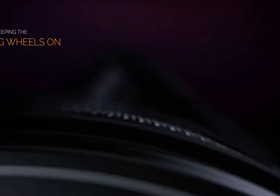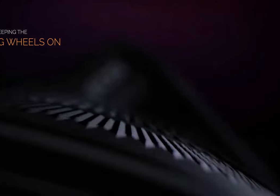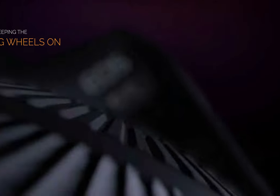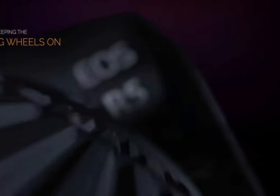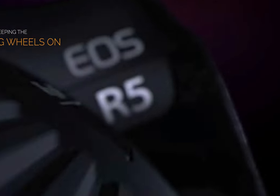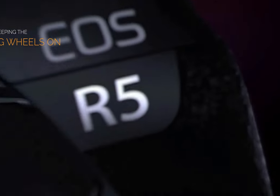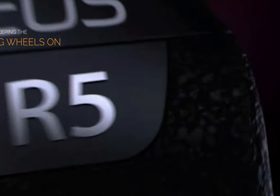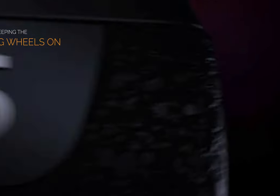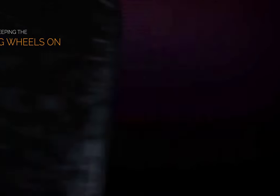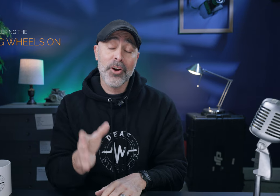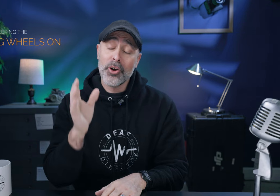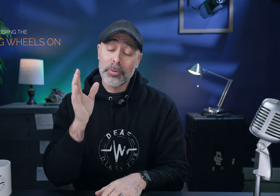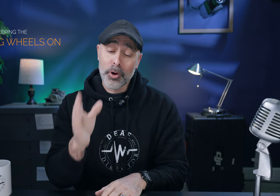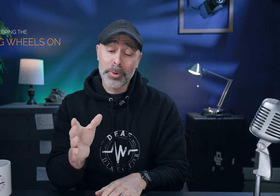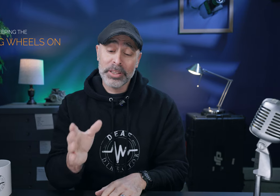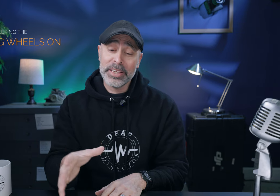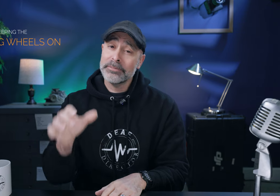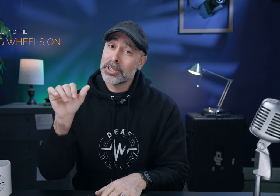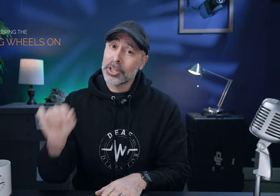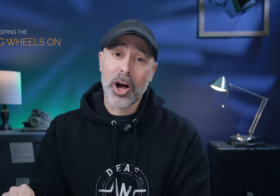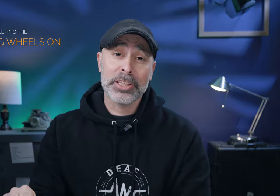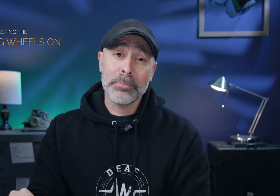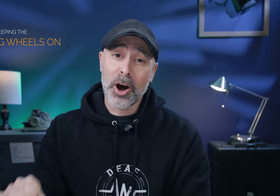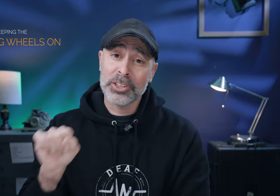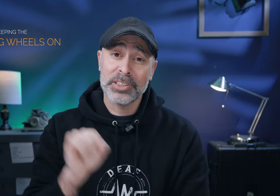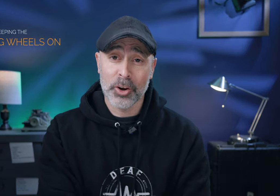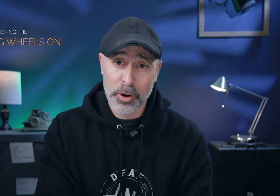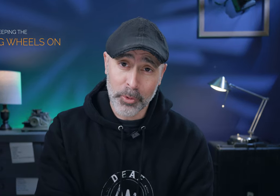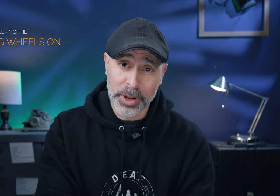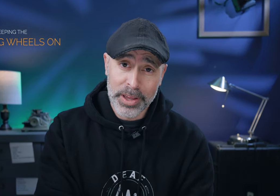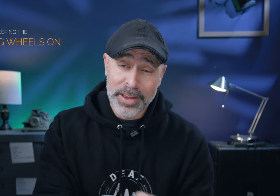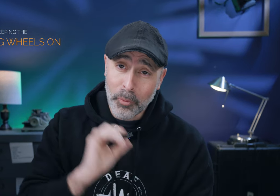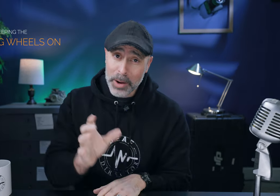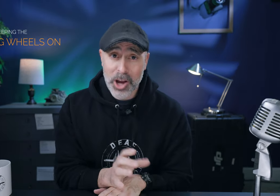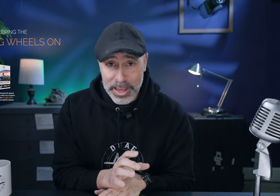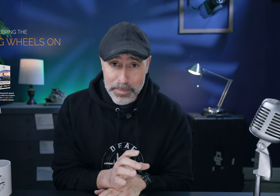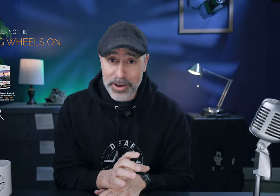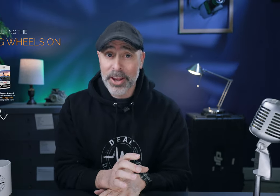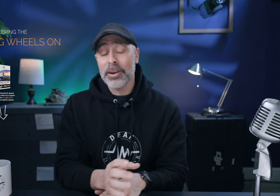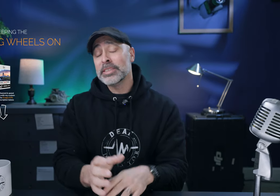cameras the Canon R5 permanently locked in a box and crippled and what I'm talking about here is